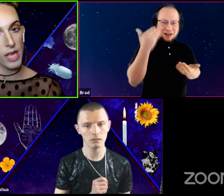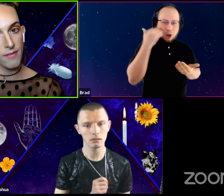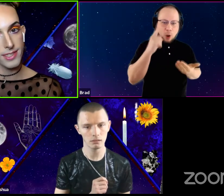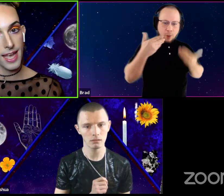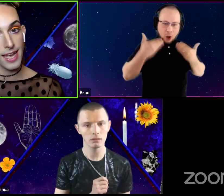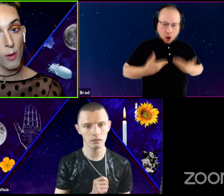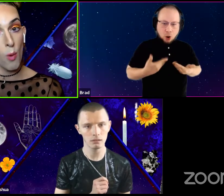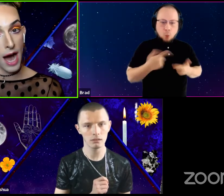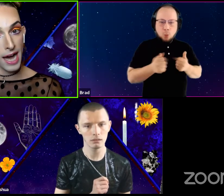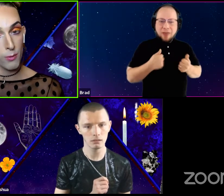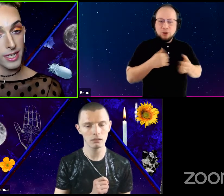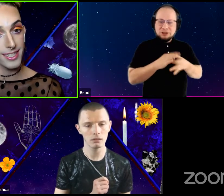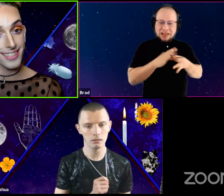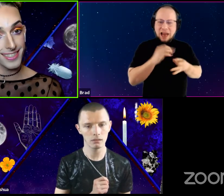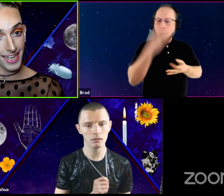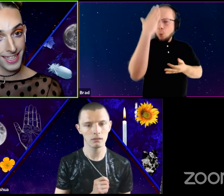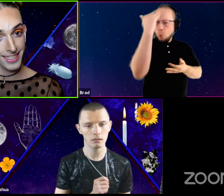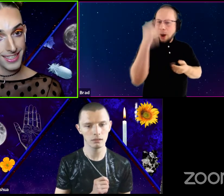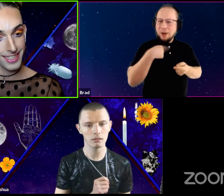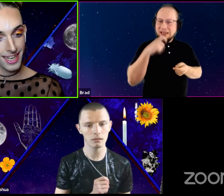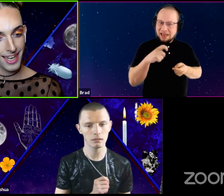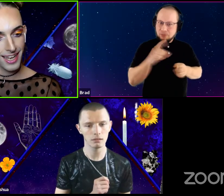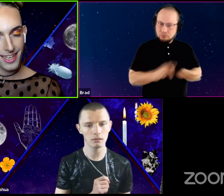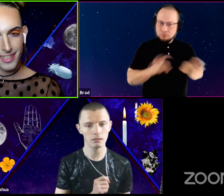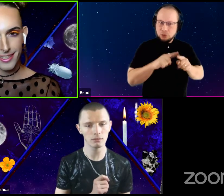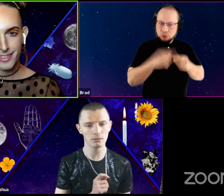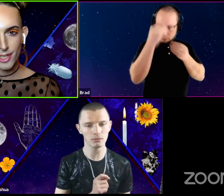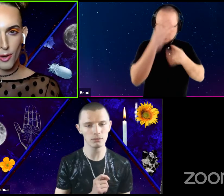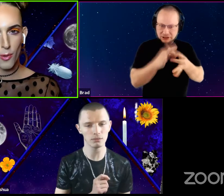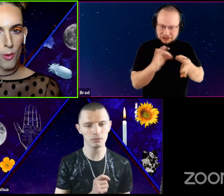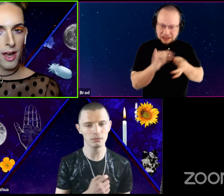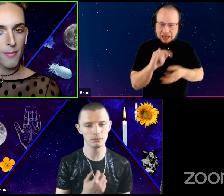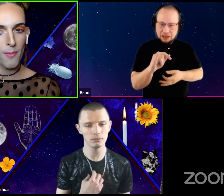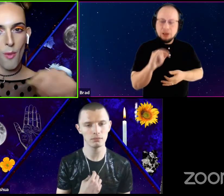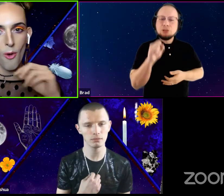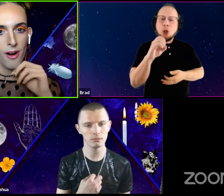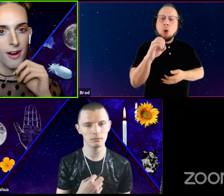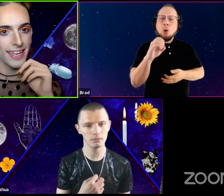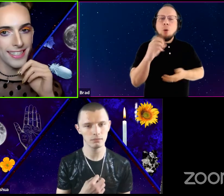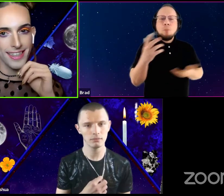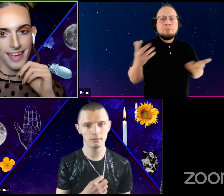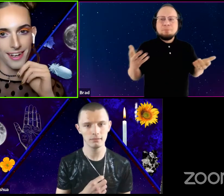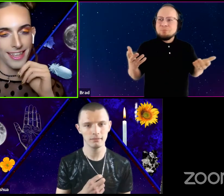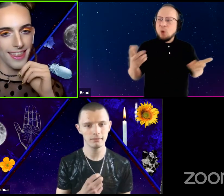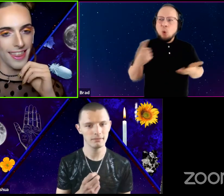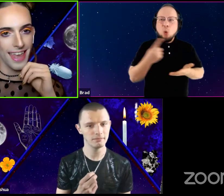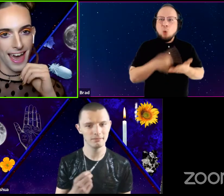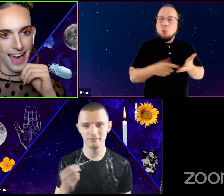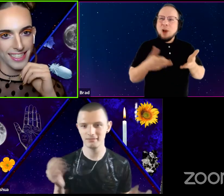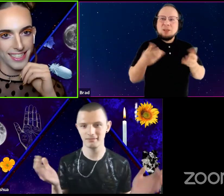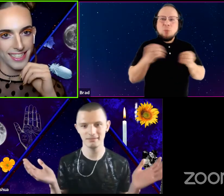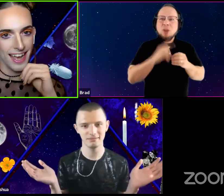say and why we need to say it. So what more is there than that?